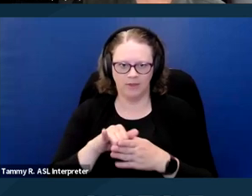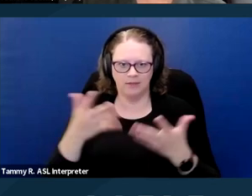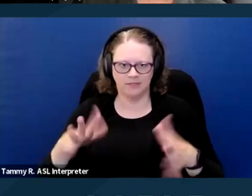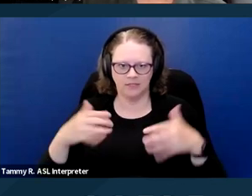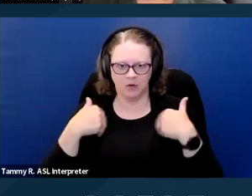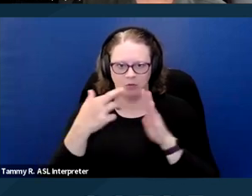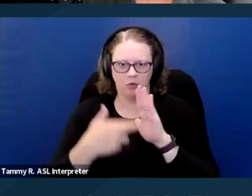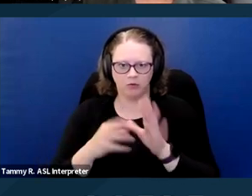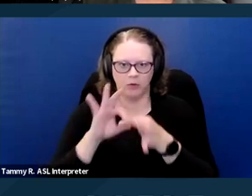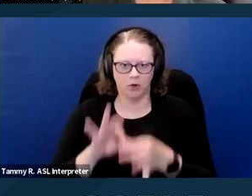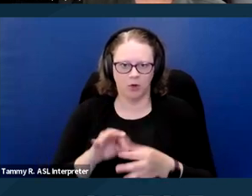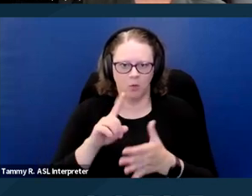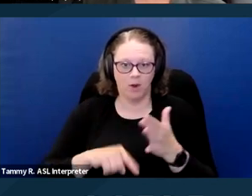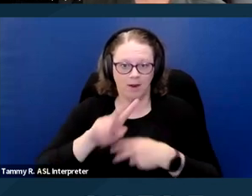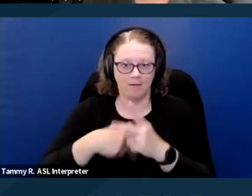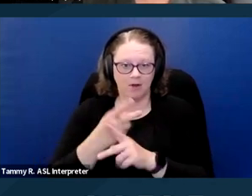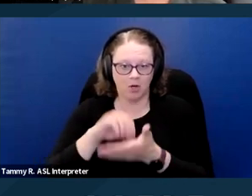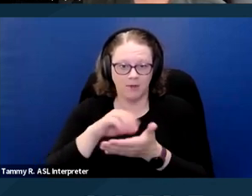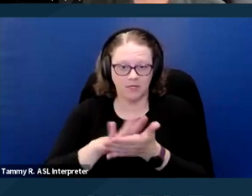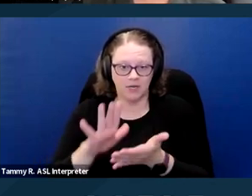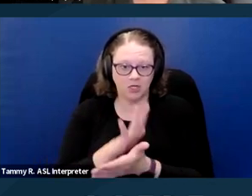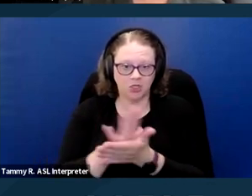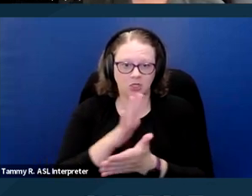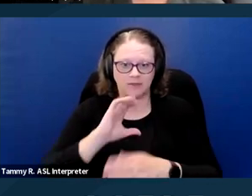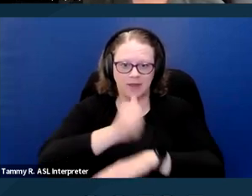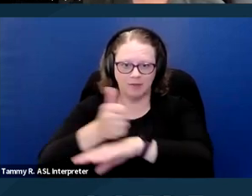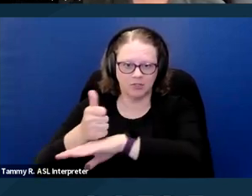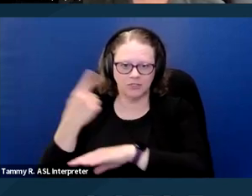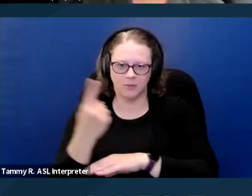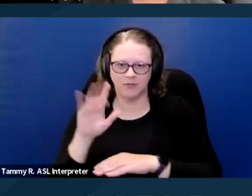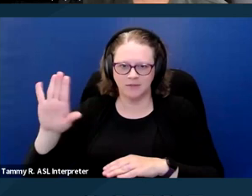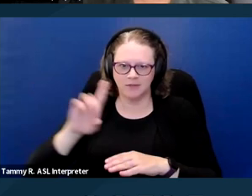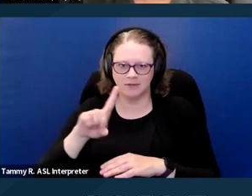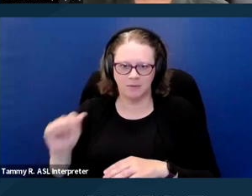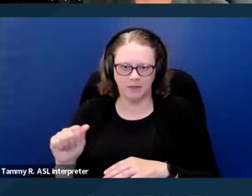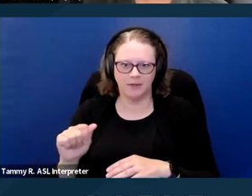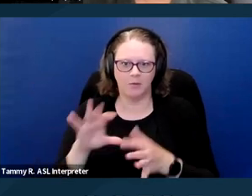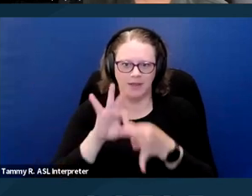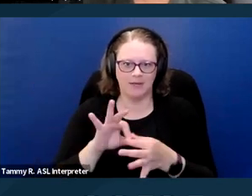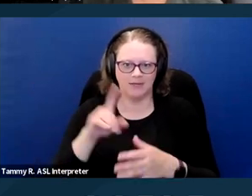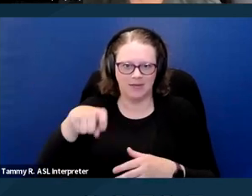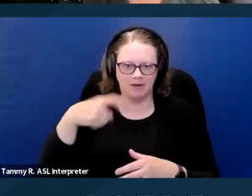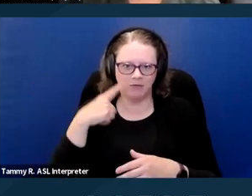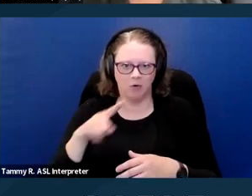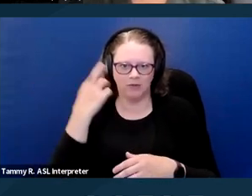And again, that link is not correct, but I will send everybody the new link